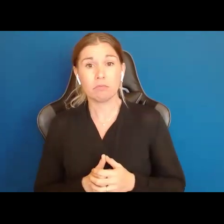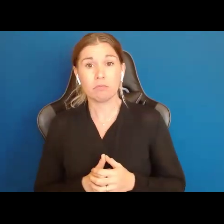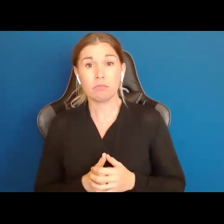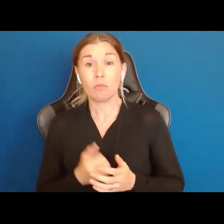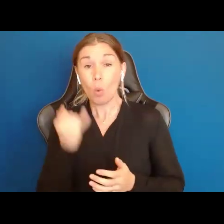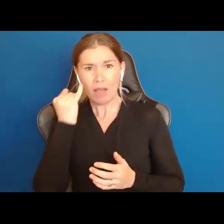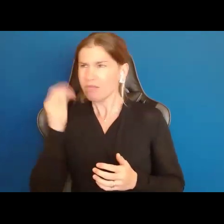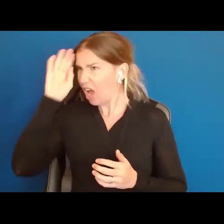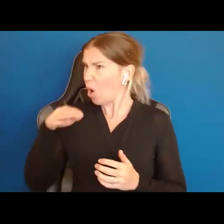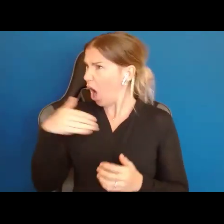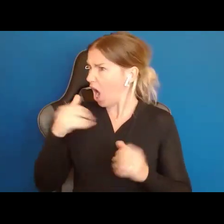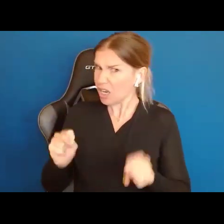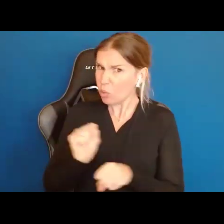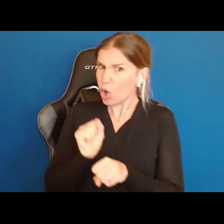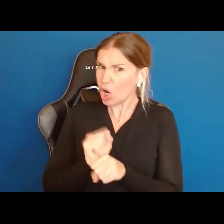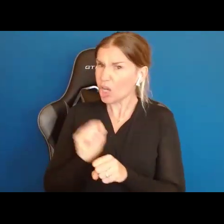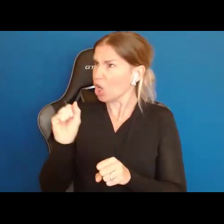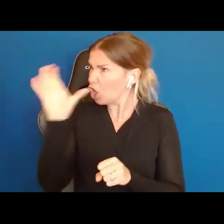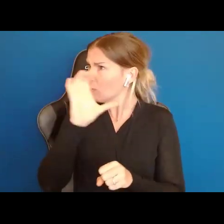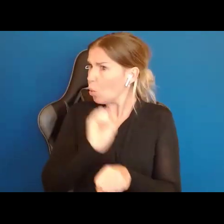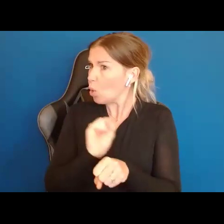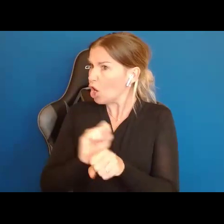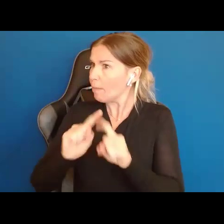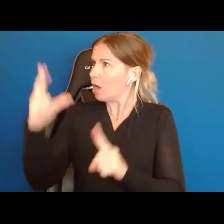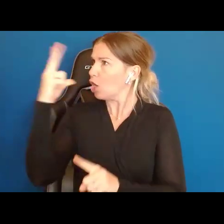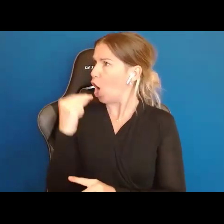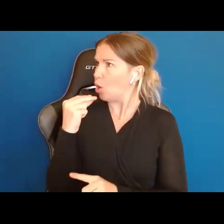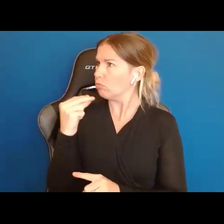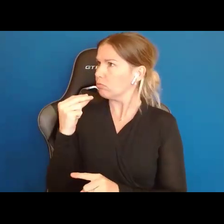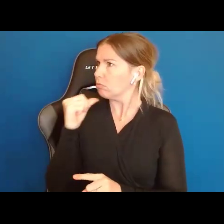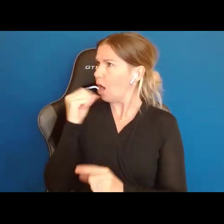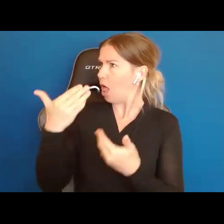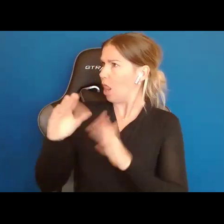if you wanted to explore work and someone said, no, I am not going to let you do that.